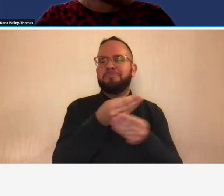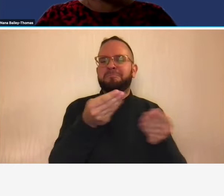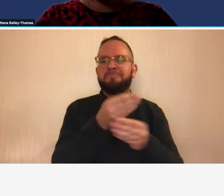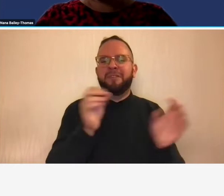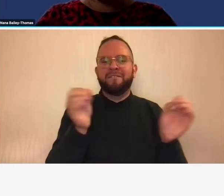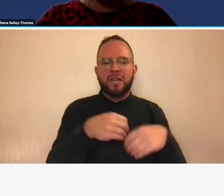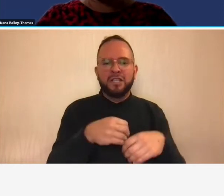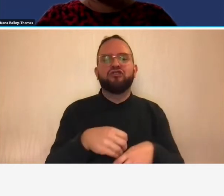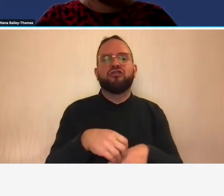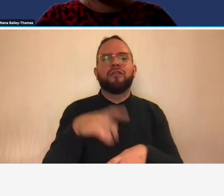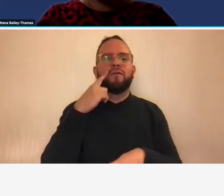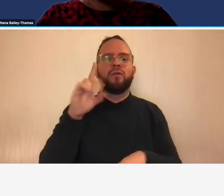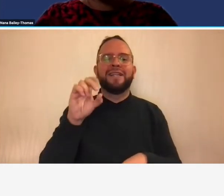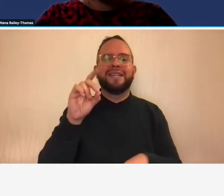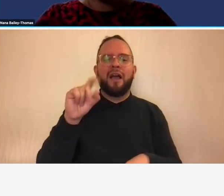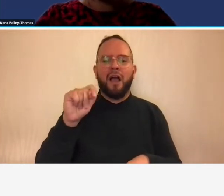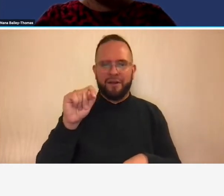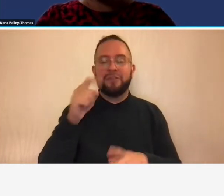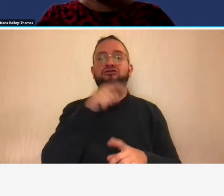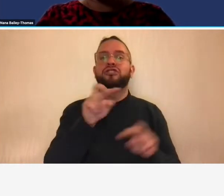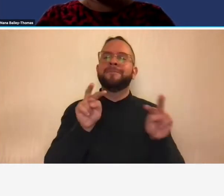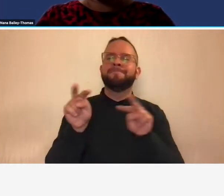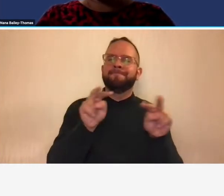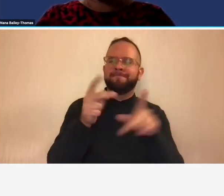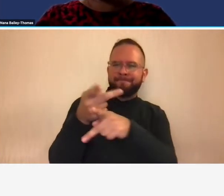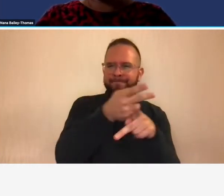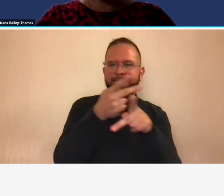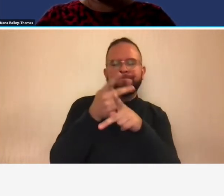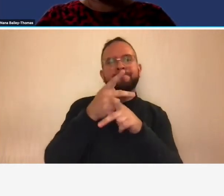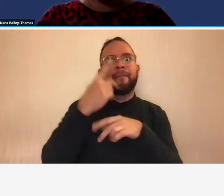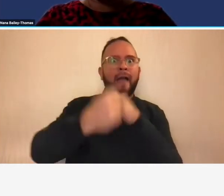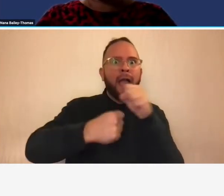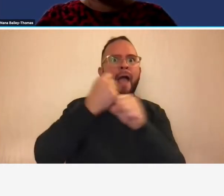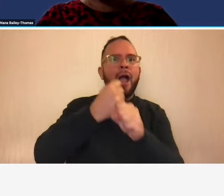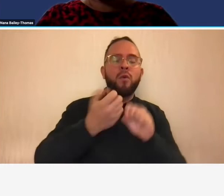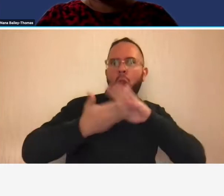at ddot she oversees the annual operating budget of approximately 400 million which